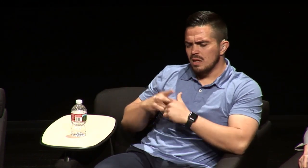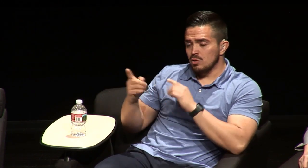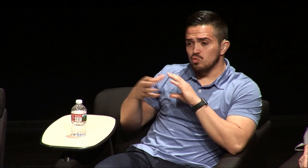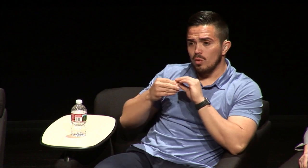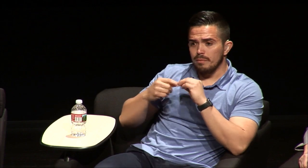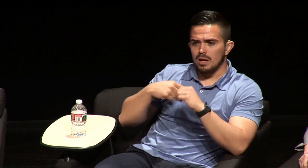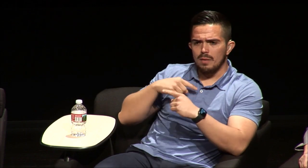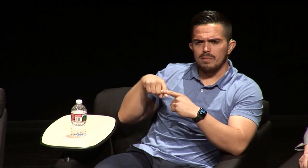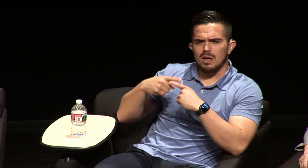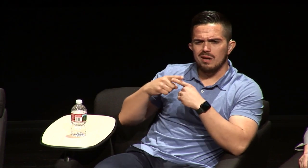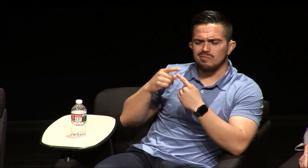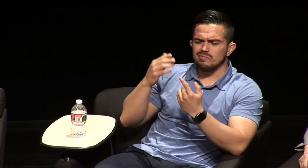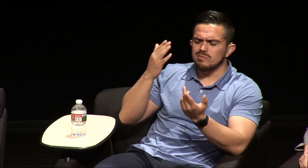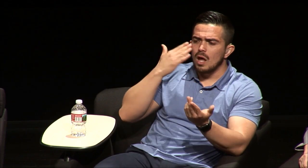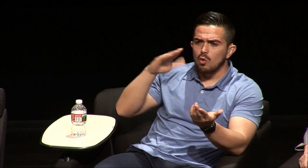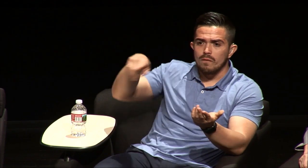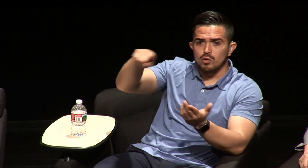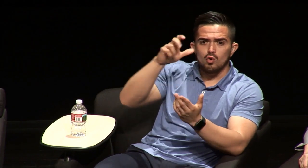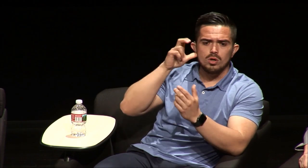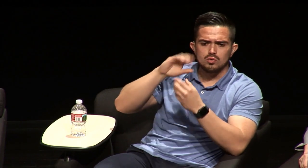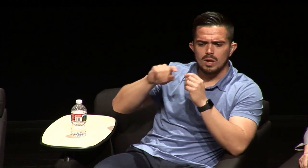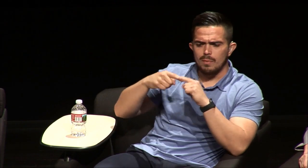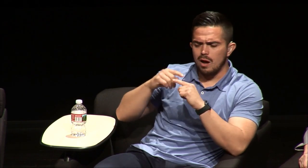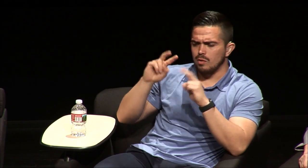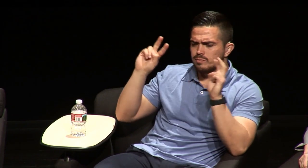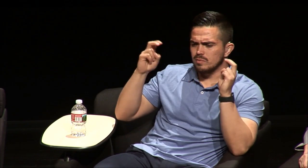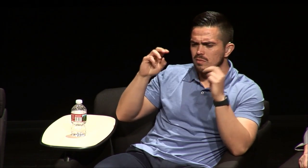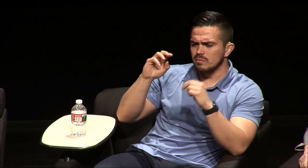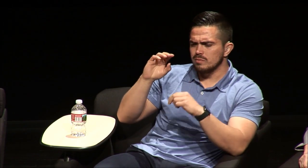hearing world and my parents told me I don't know if you've heard the story